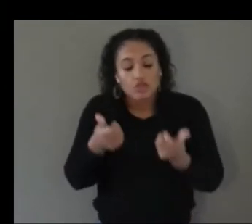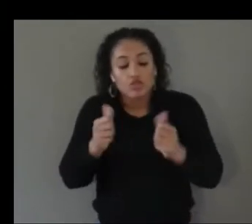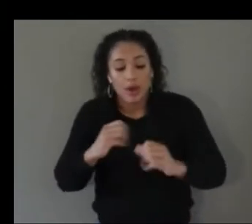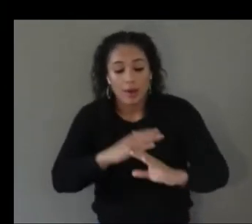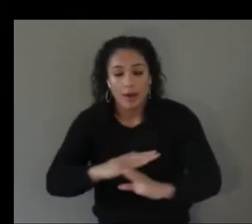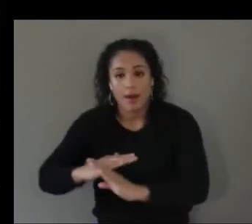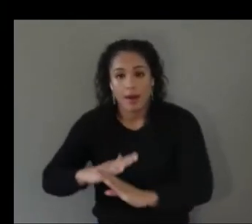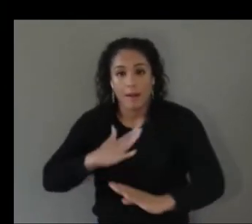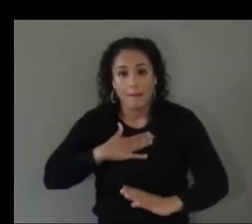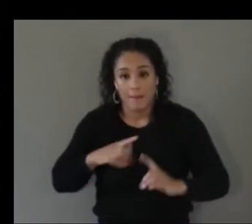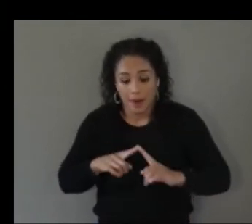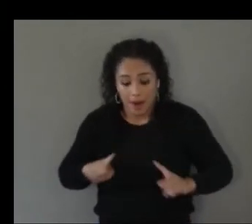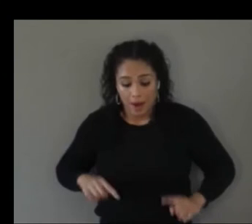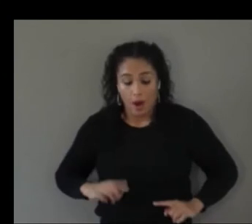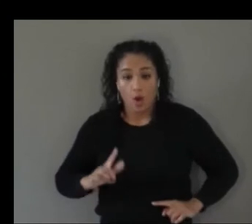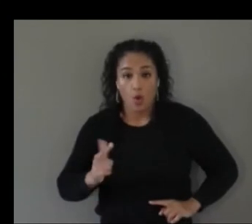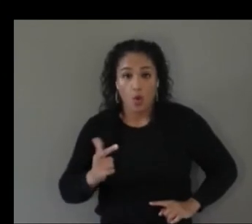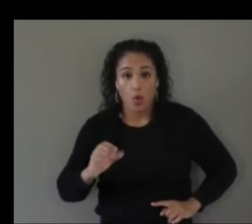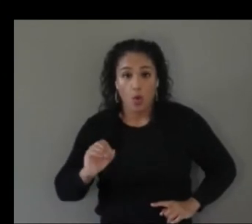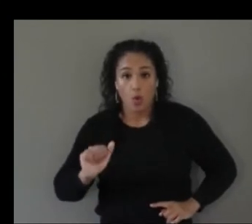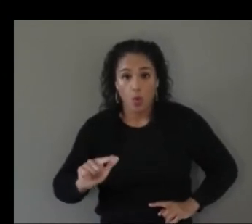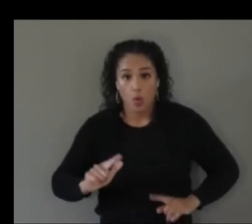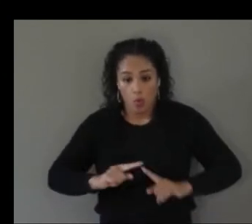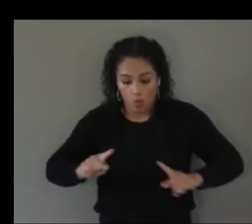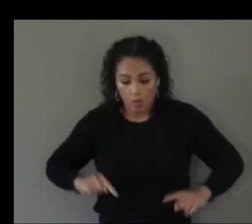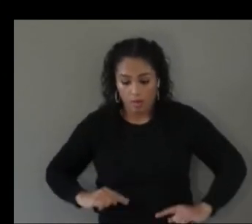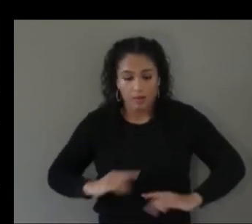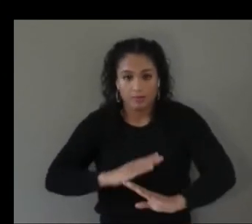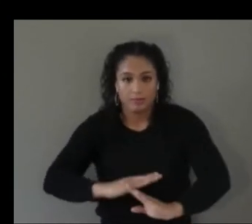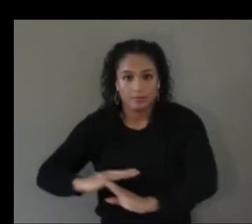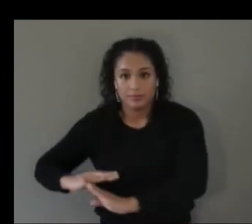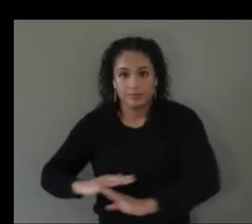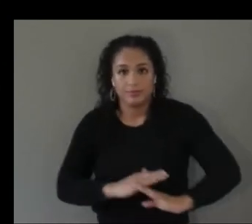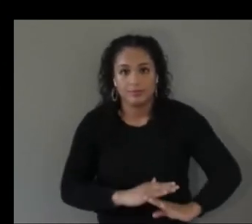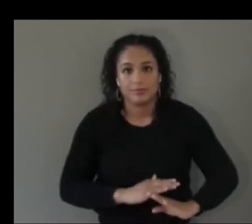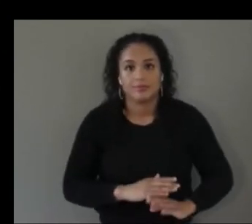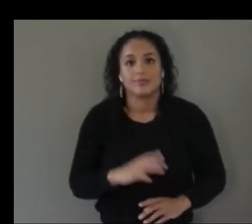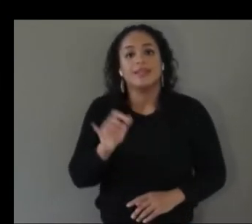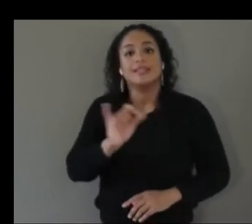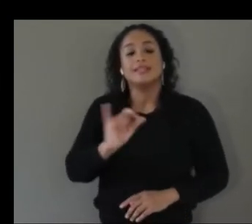that's different than air hockey is that if the ball becomes silent on the opponent's side then